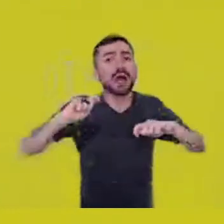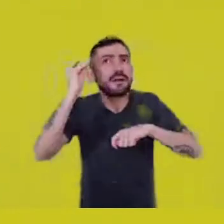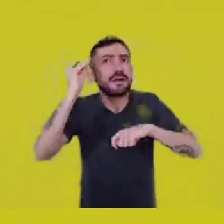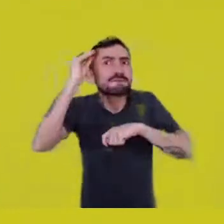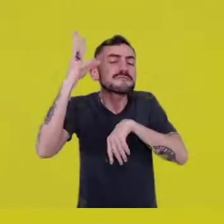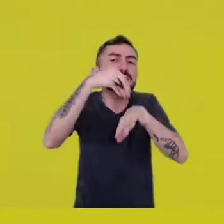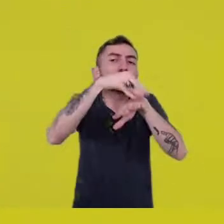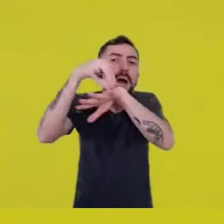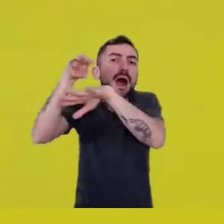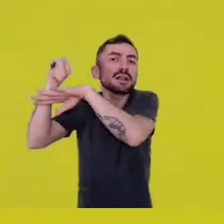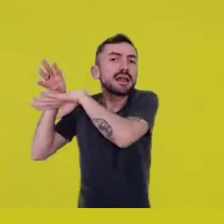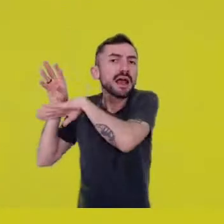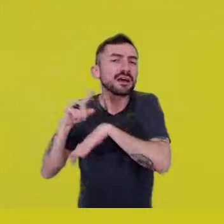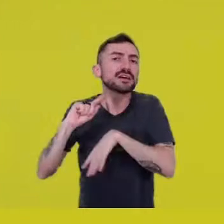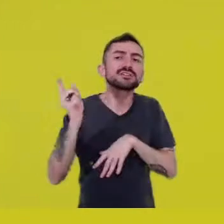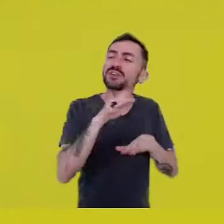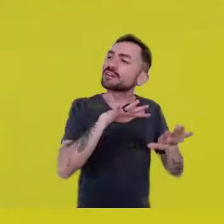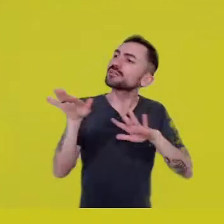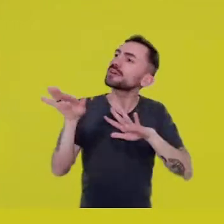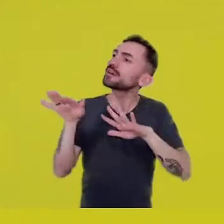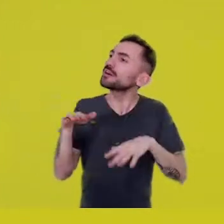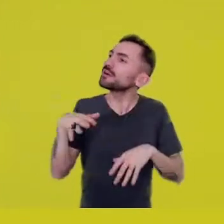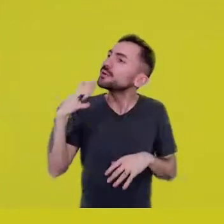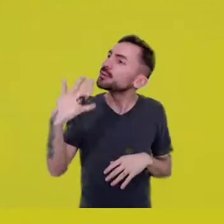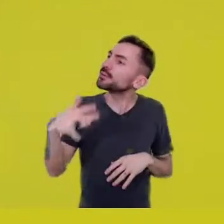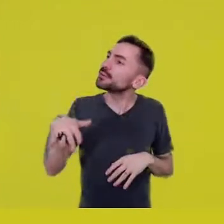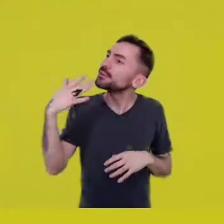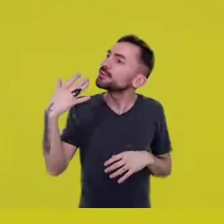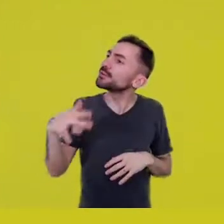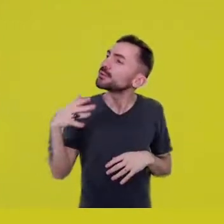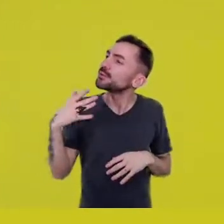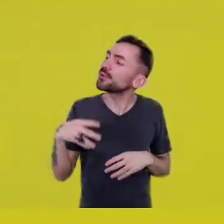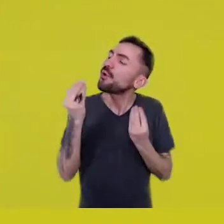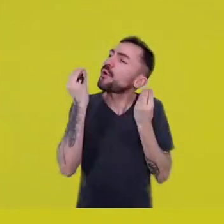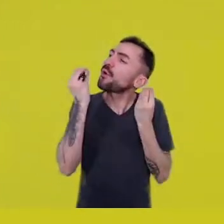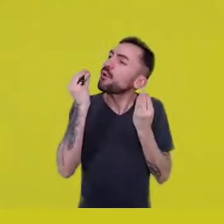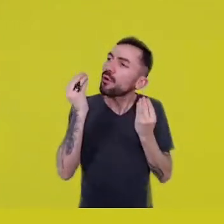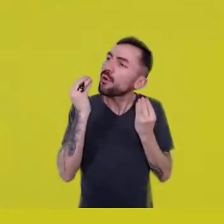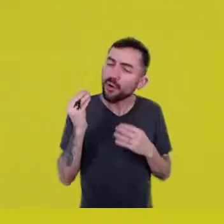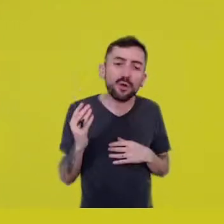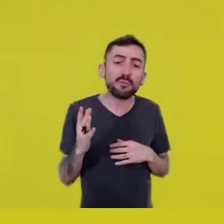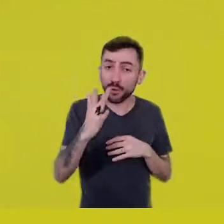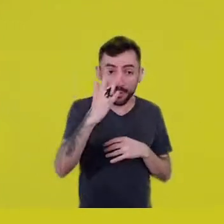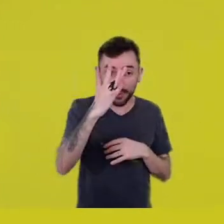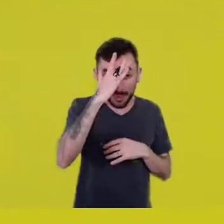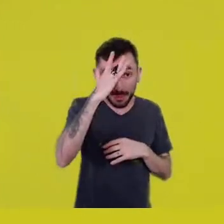that you look and say, “That’s incredible. The world has taken everything away from this person